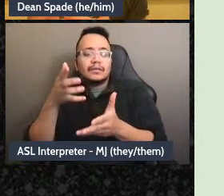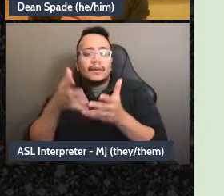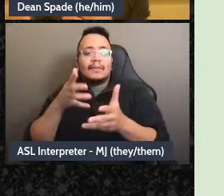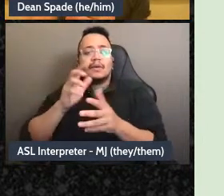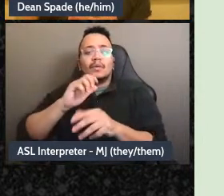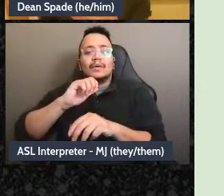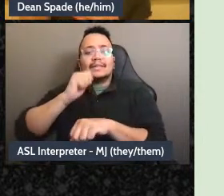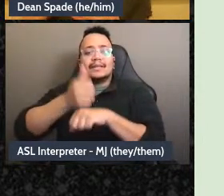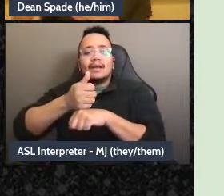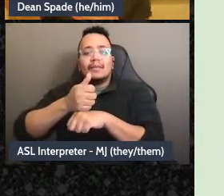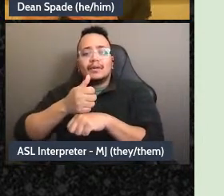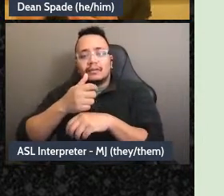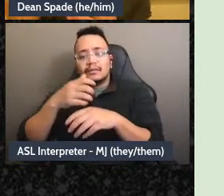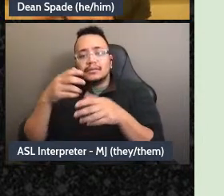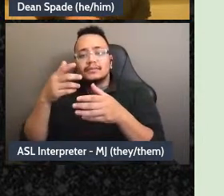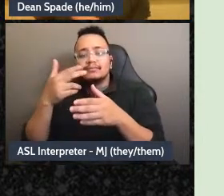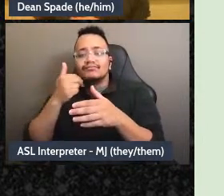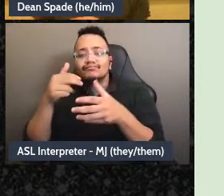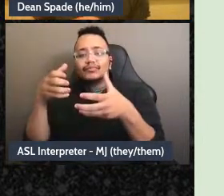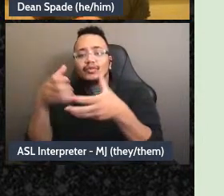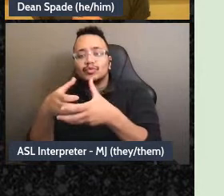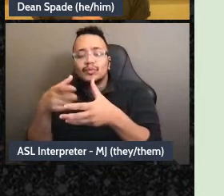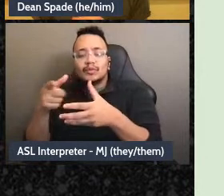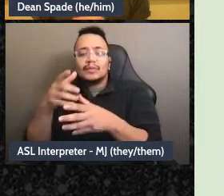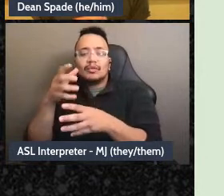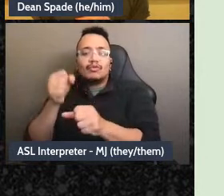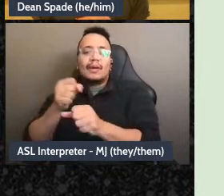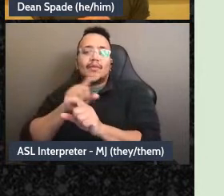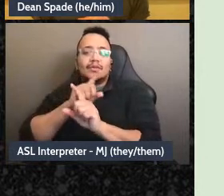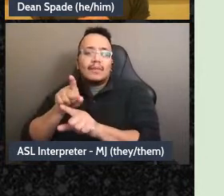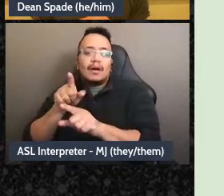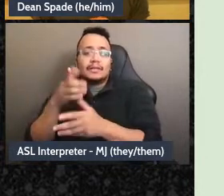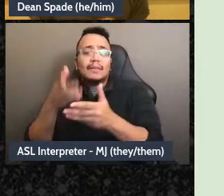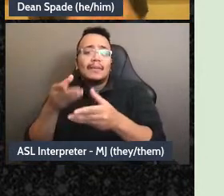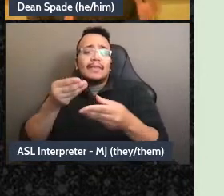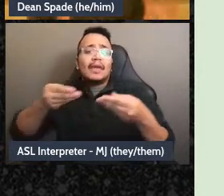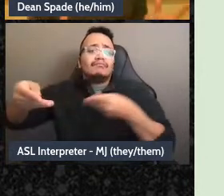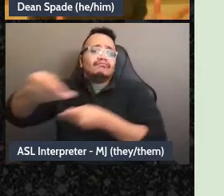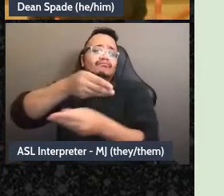and that rotates, that duty rotates and that team is allowed to just make the decision if